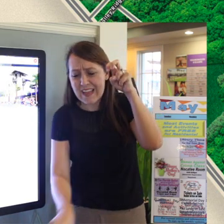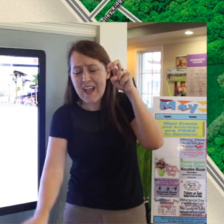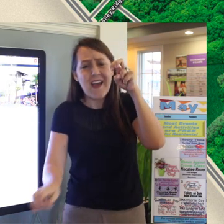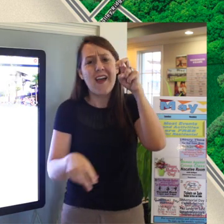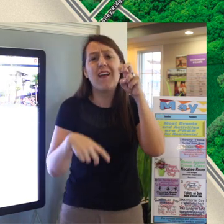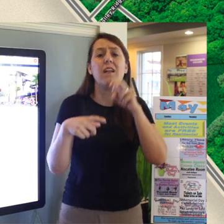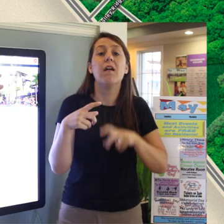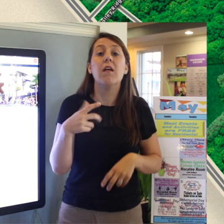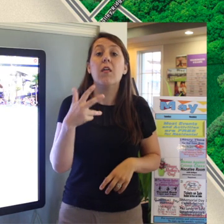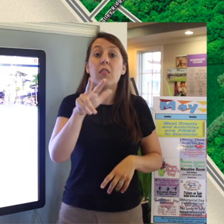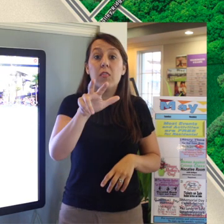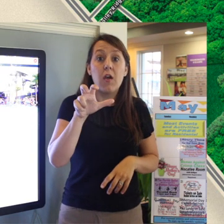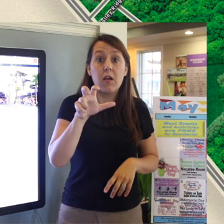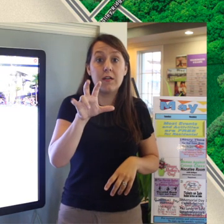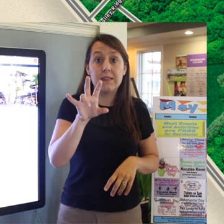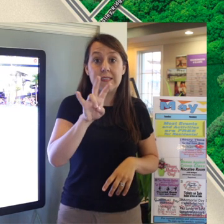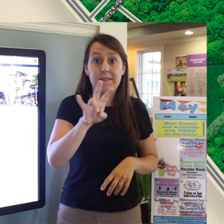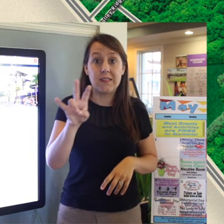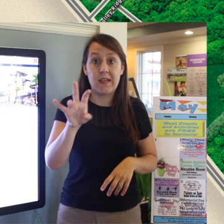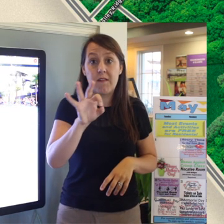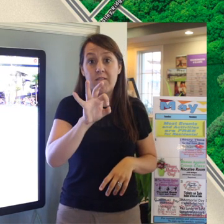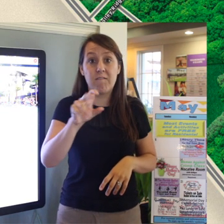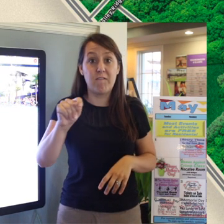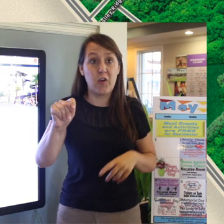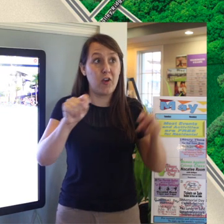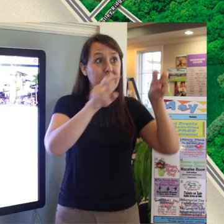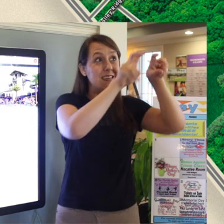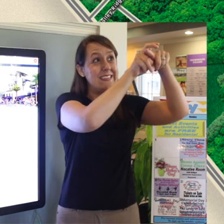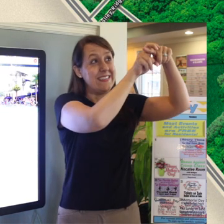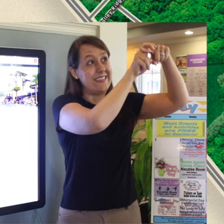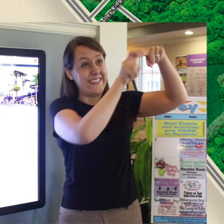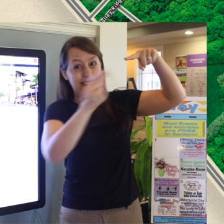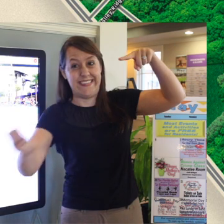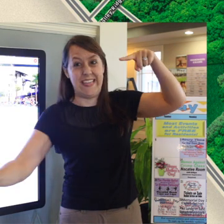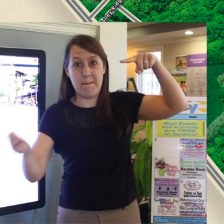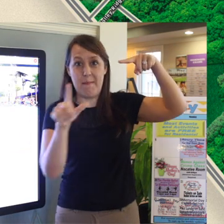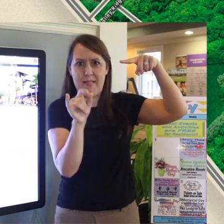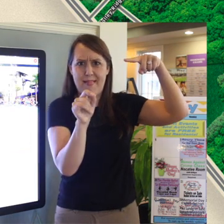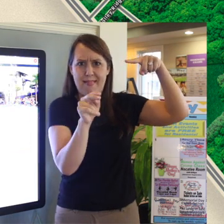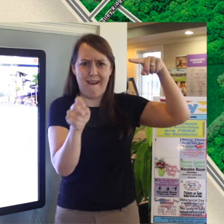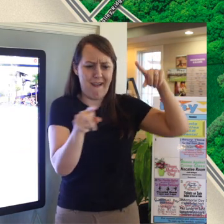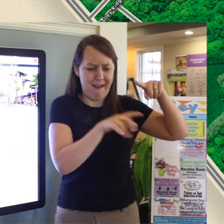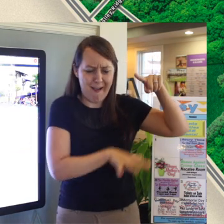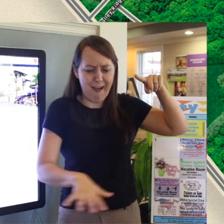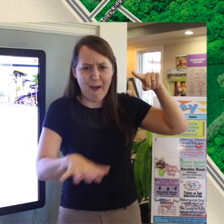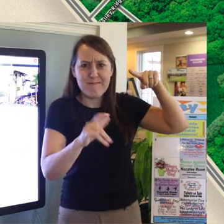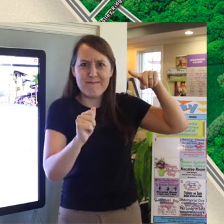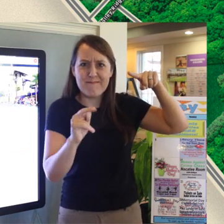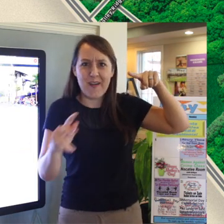a 377 foot zipline that comes off the waterslide tower and goes all the way across the park